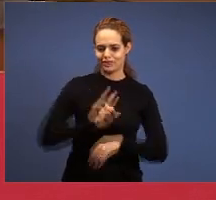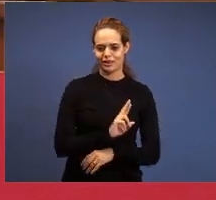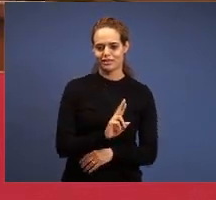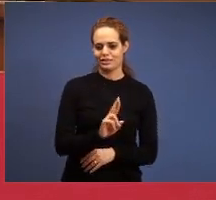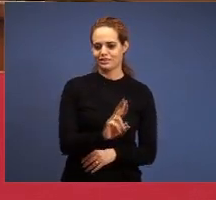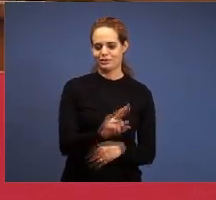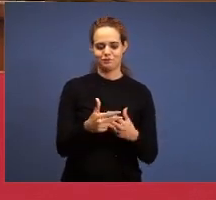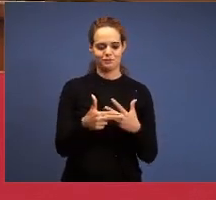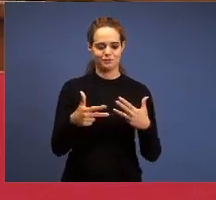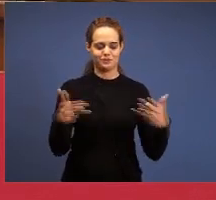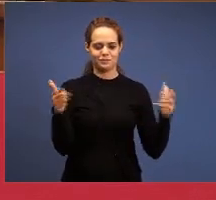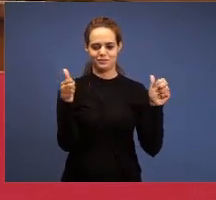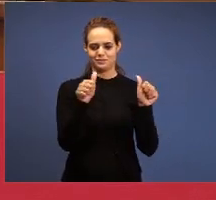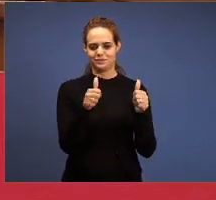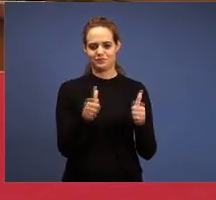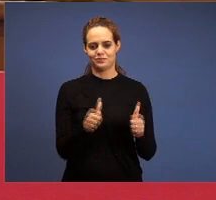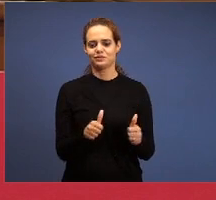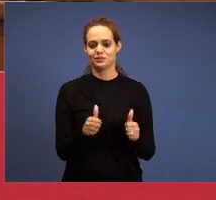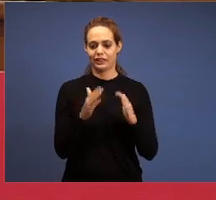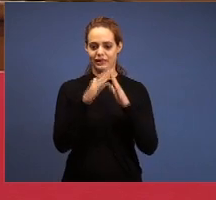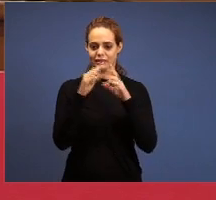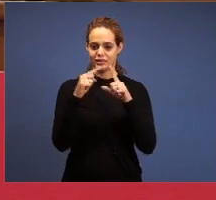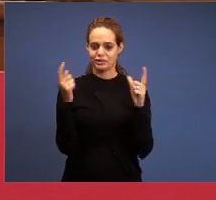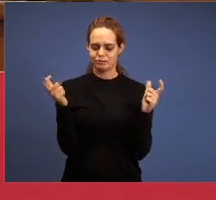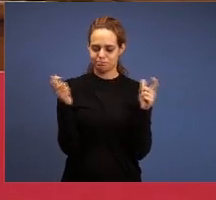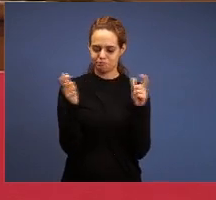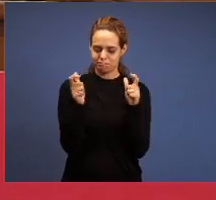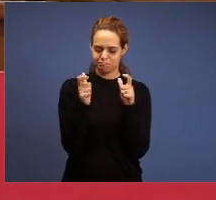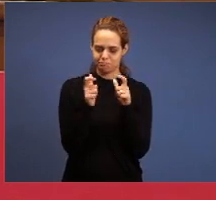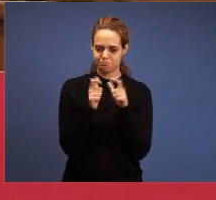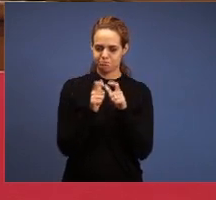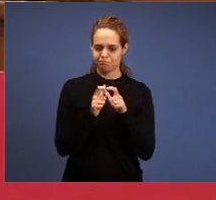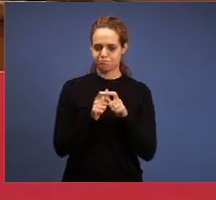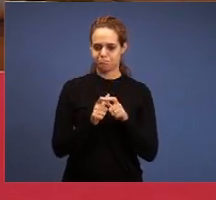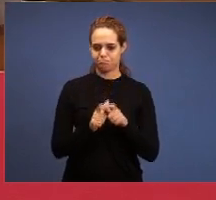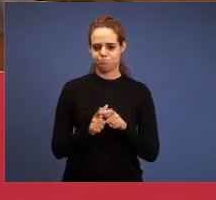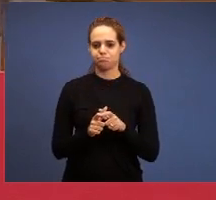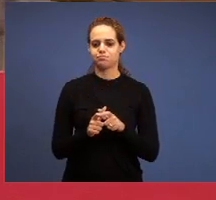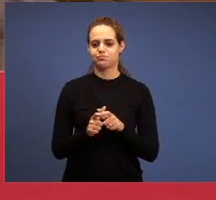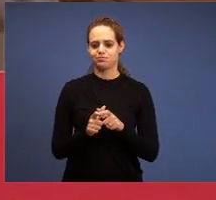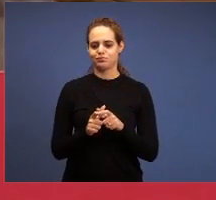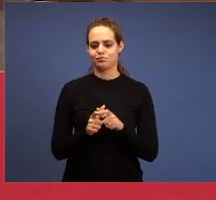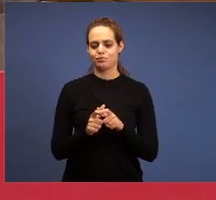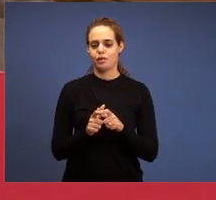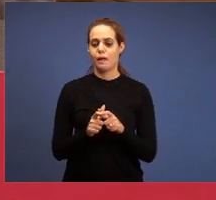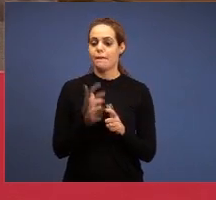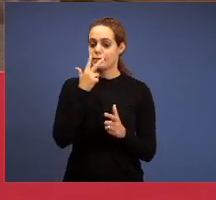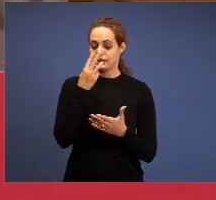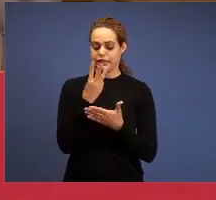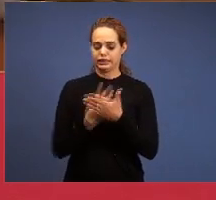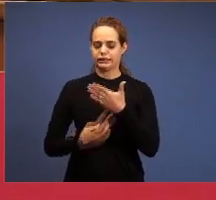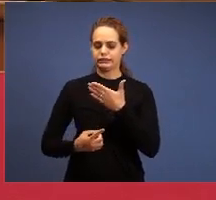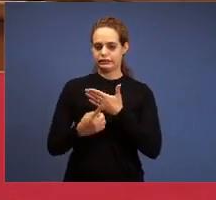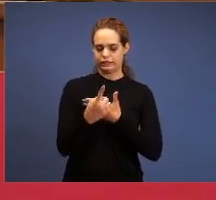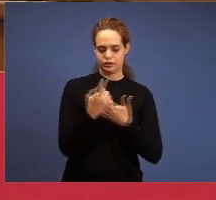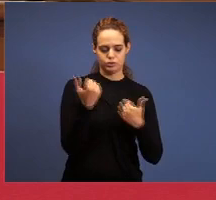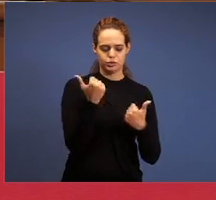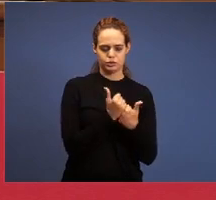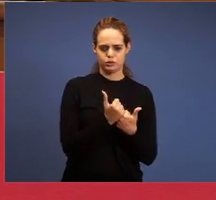she decreases, show that the Trinity can be substituted by people, by leaven, by